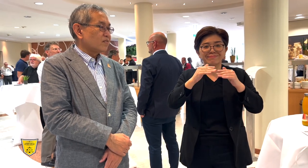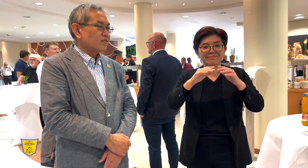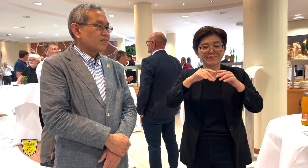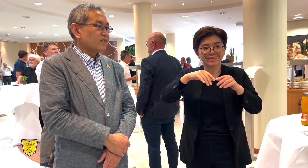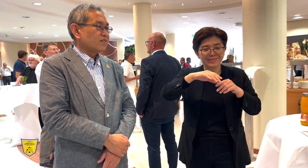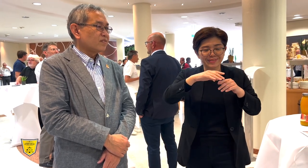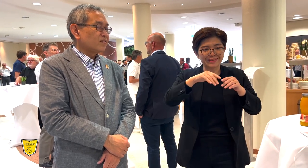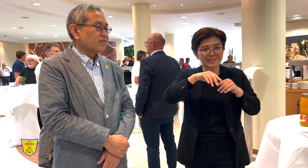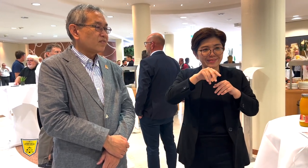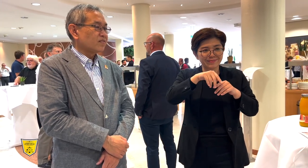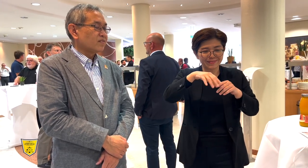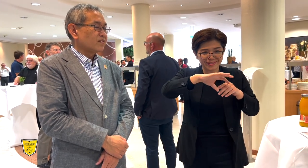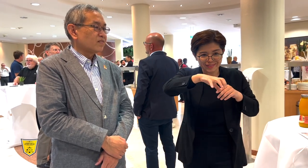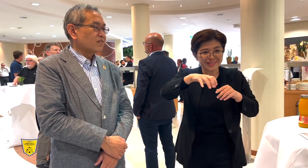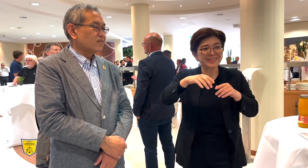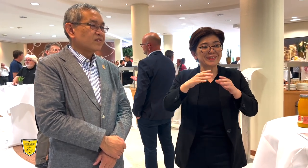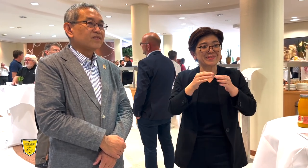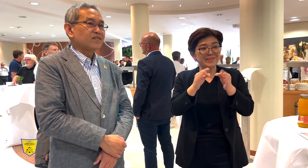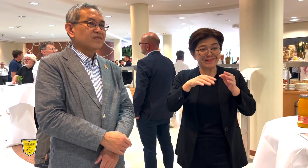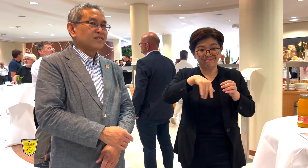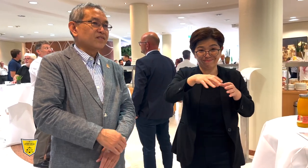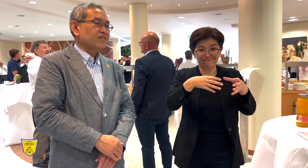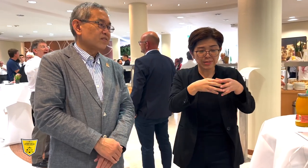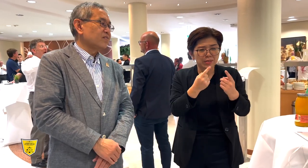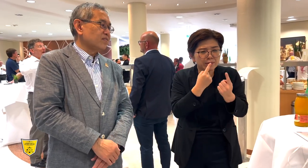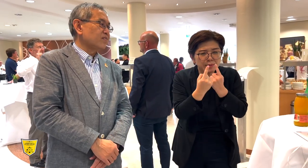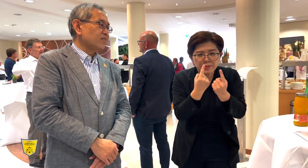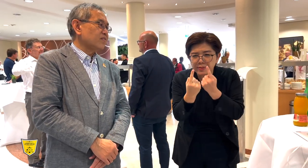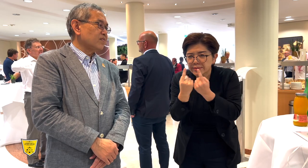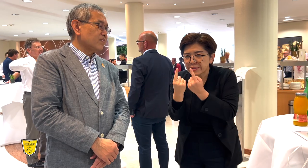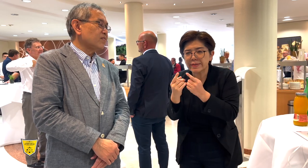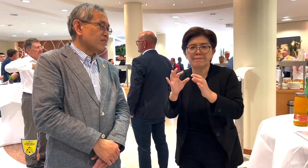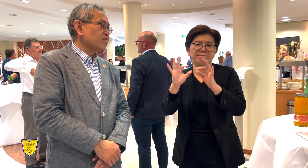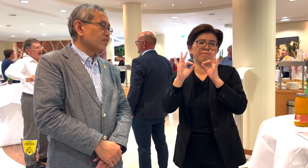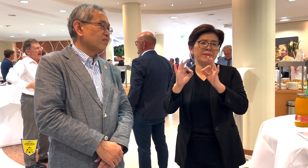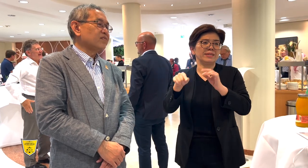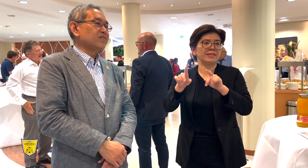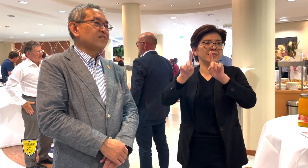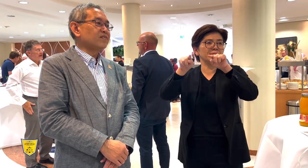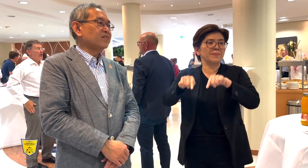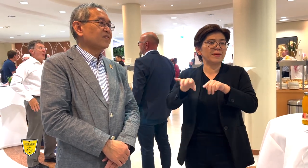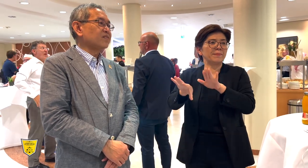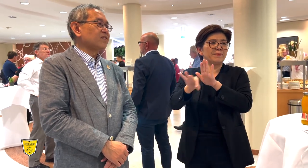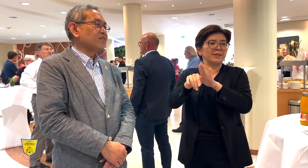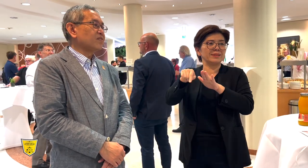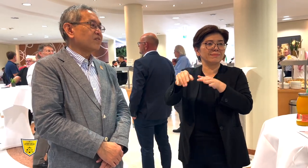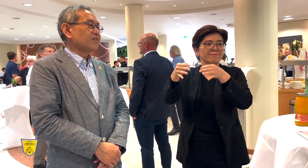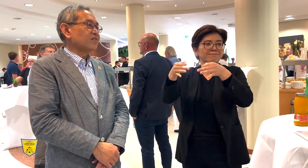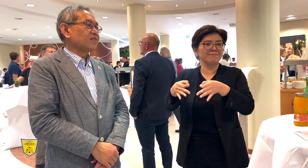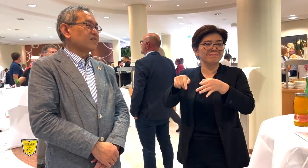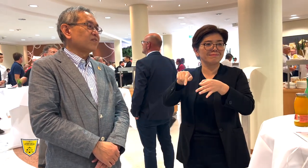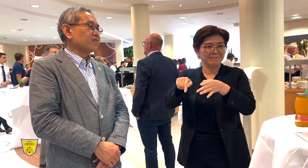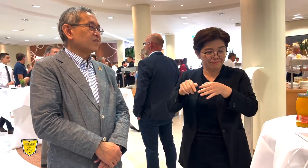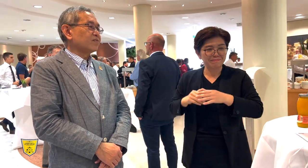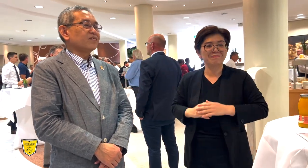November is available after having discussed with many officials.